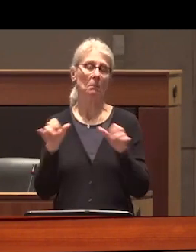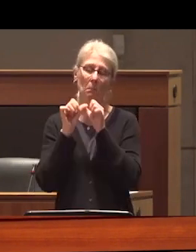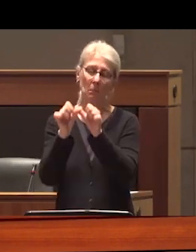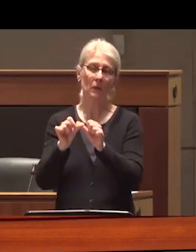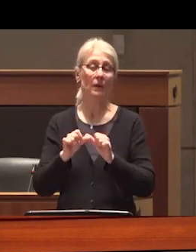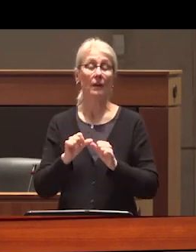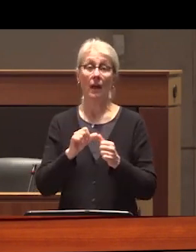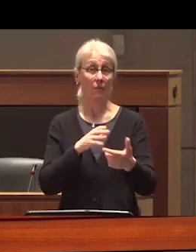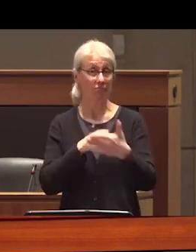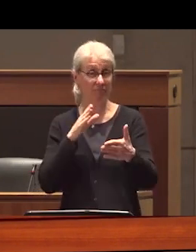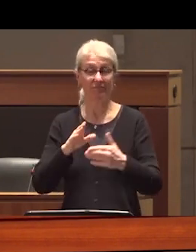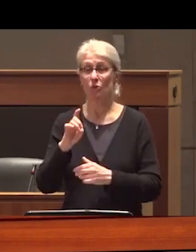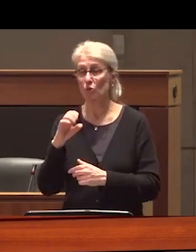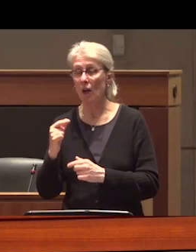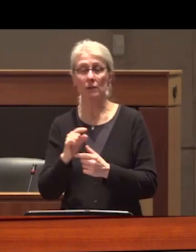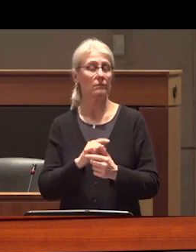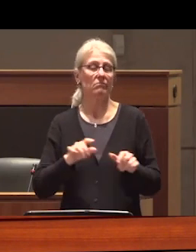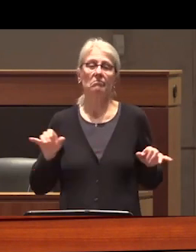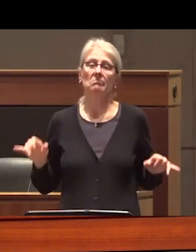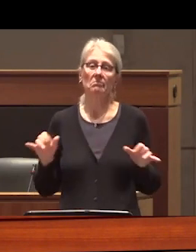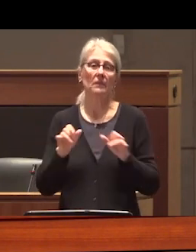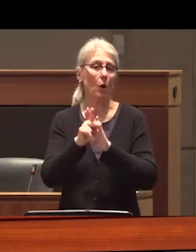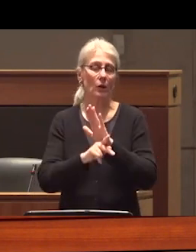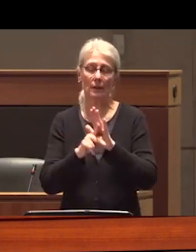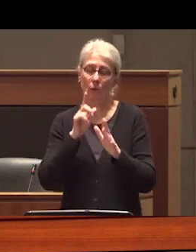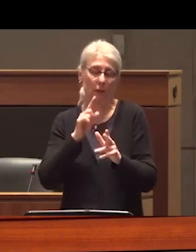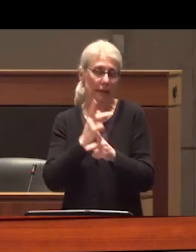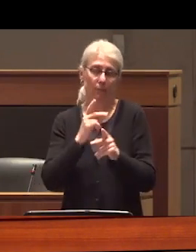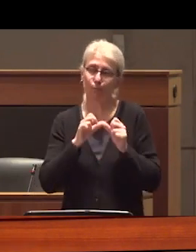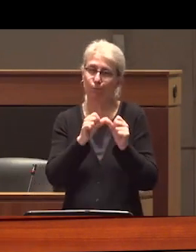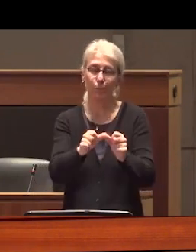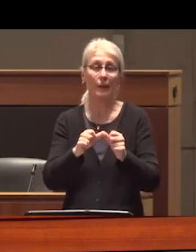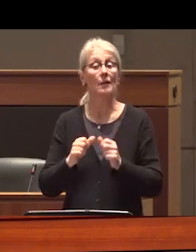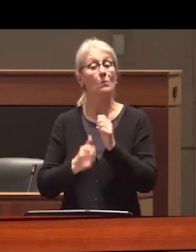prohibition still forms the backbone of our drug related policies most of our drug policy related